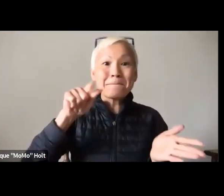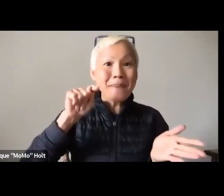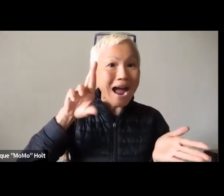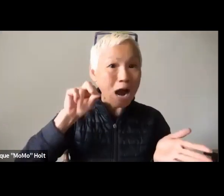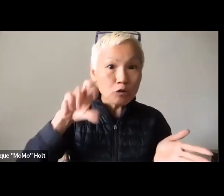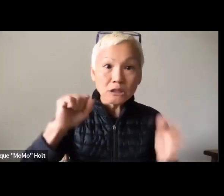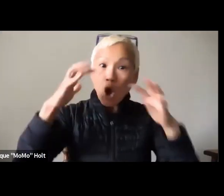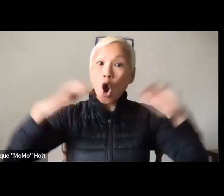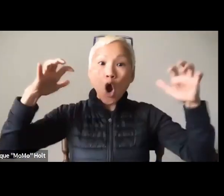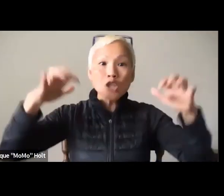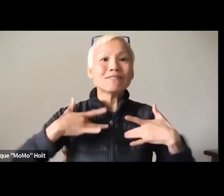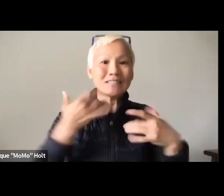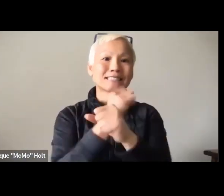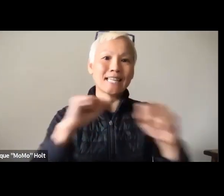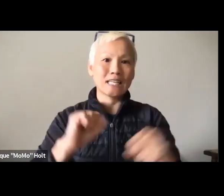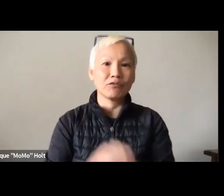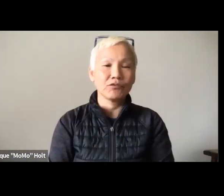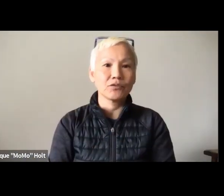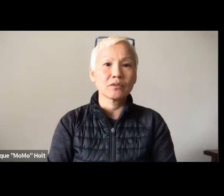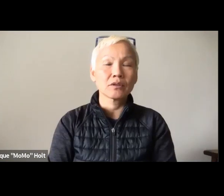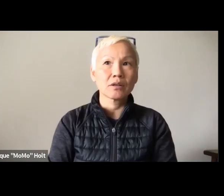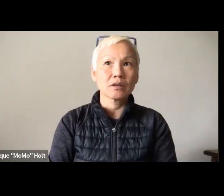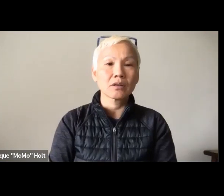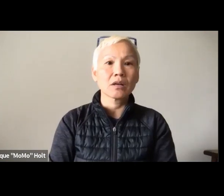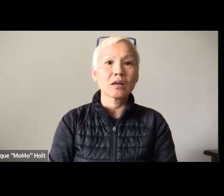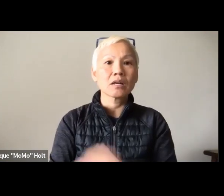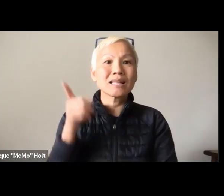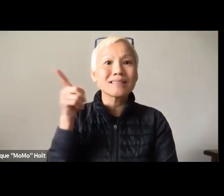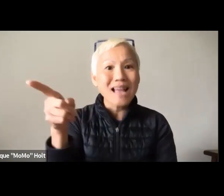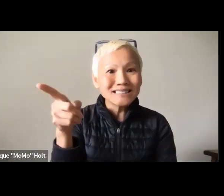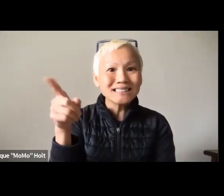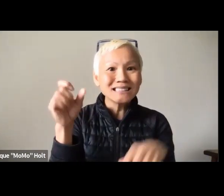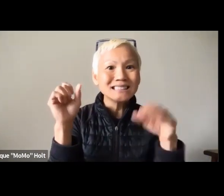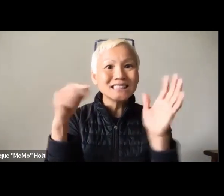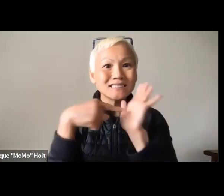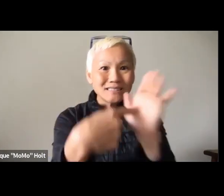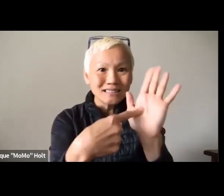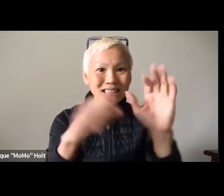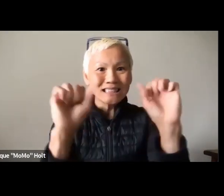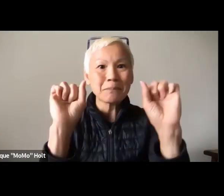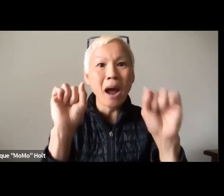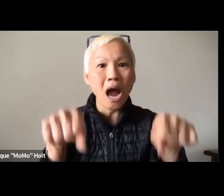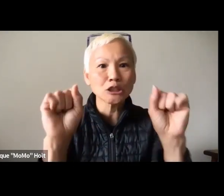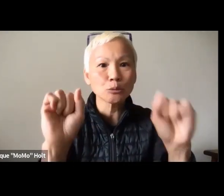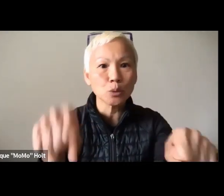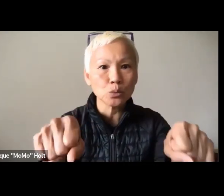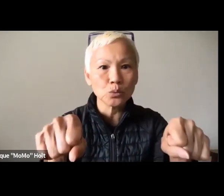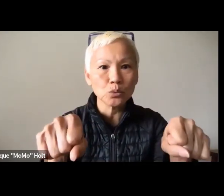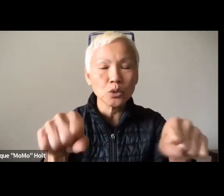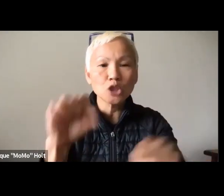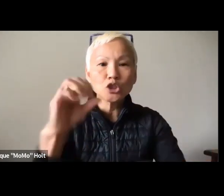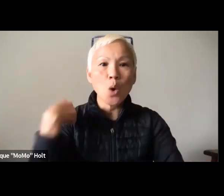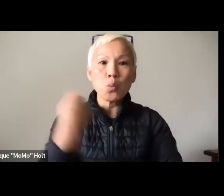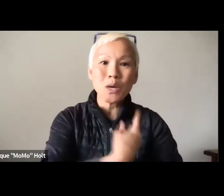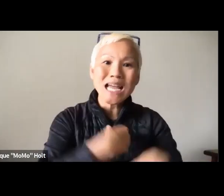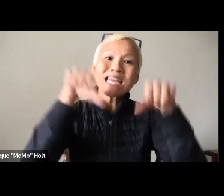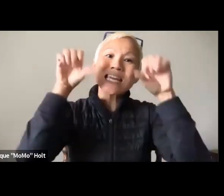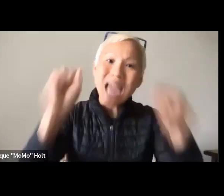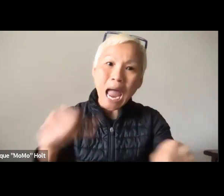the Oregon Shakespeare Festival has to create, create a space for their audience to feel safe.